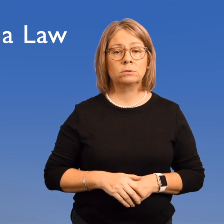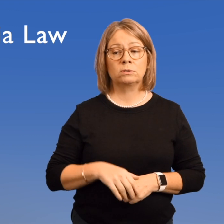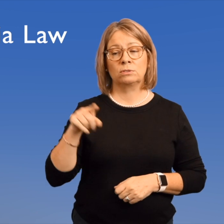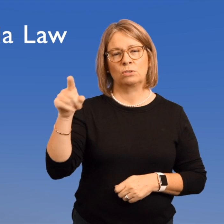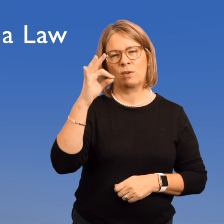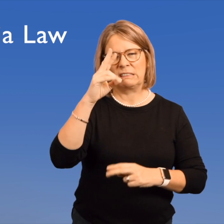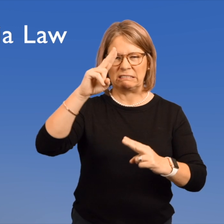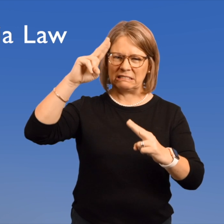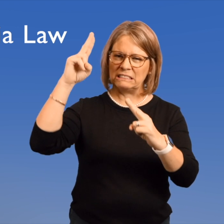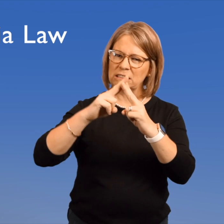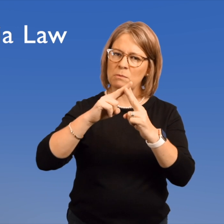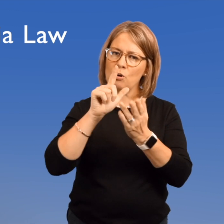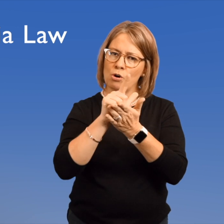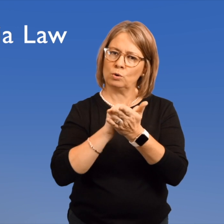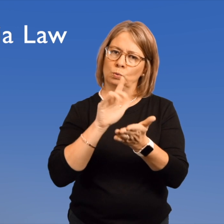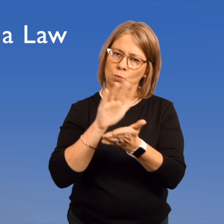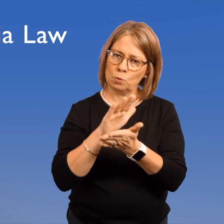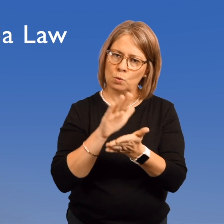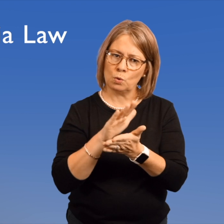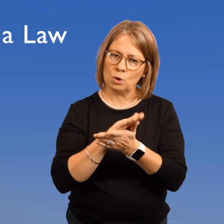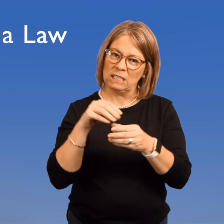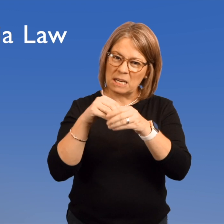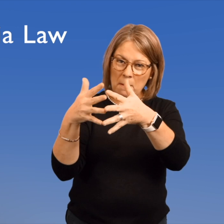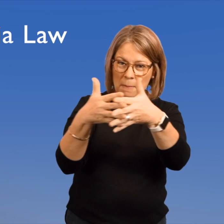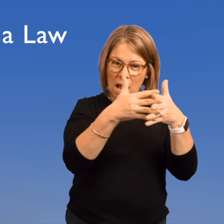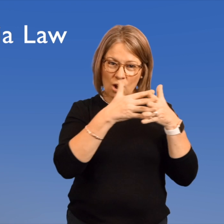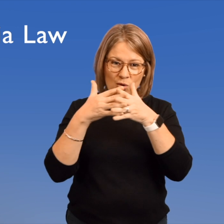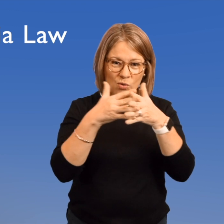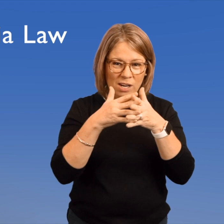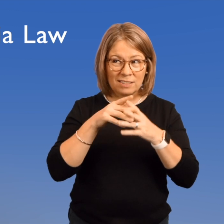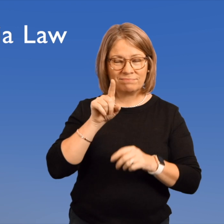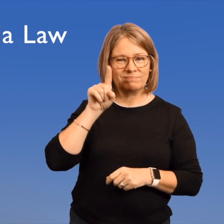one of the best law schools in America.